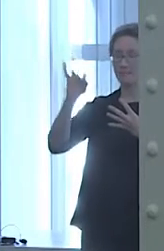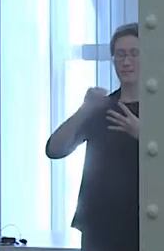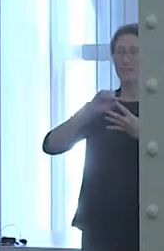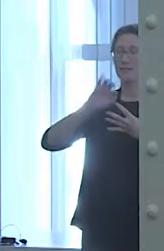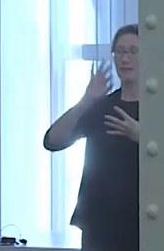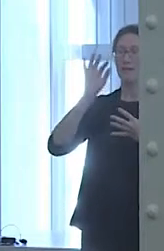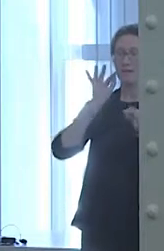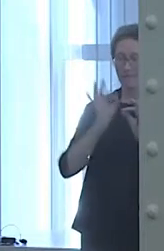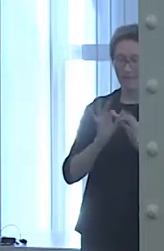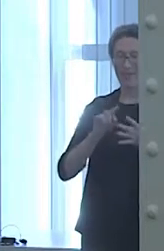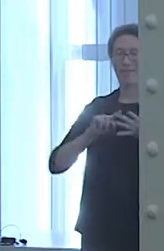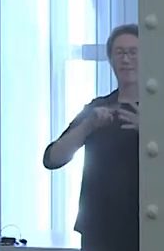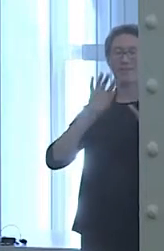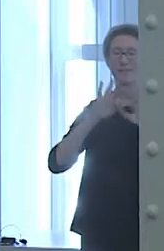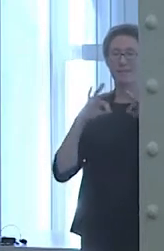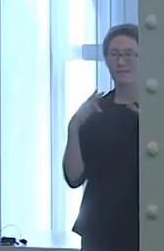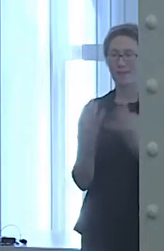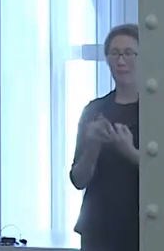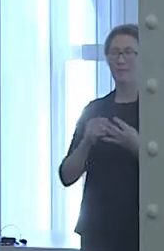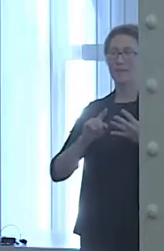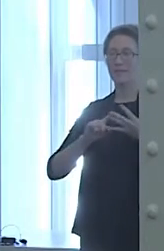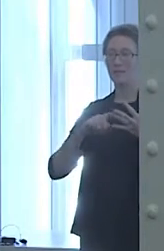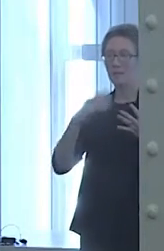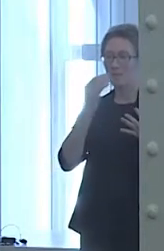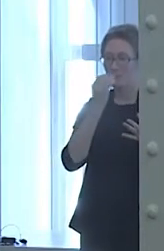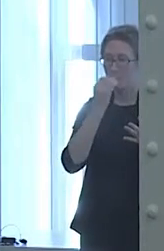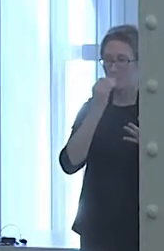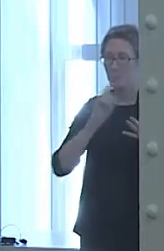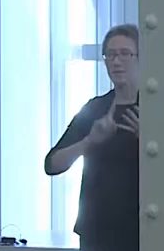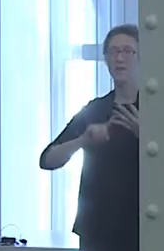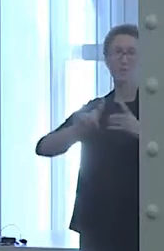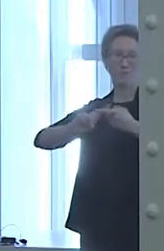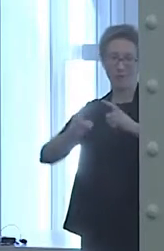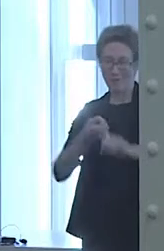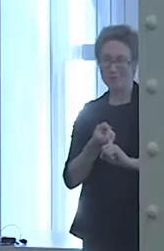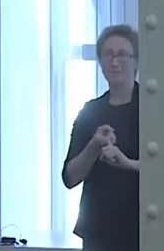Even though I was an only child, I was fortunate enough to have 14 cousins.